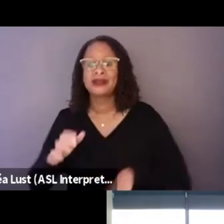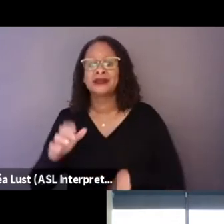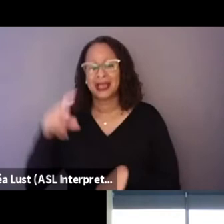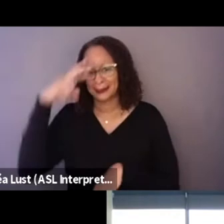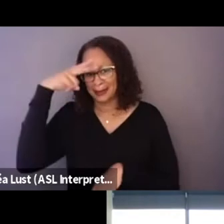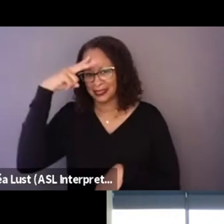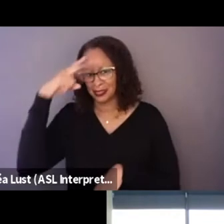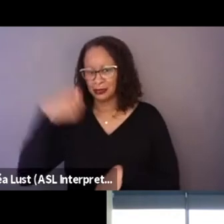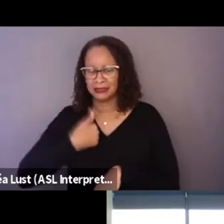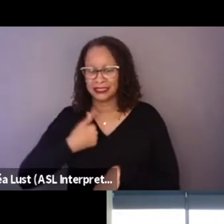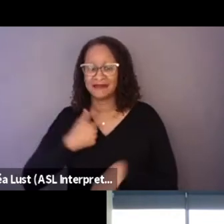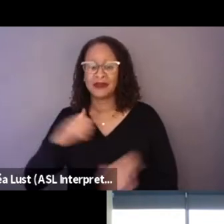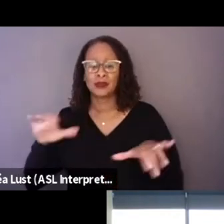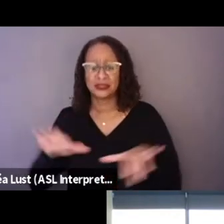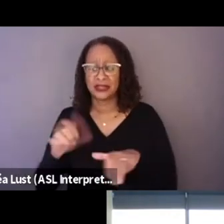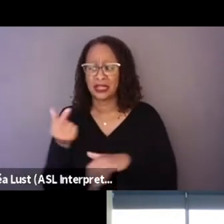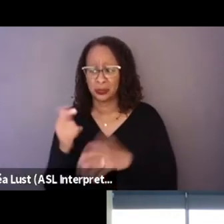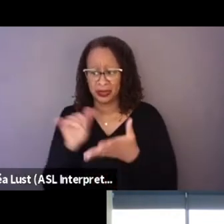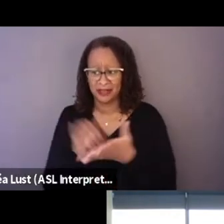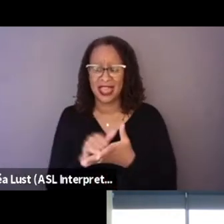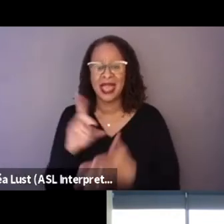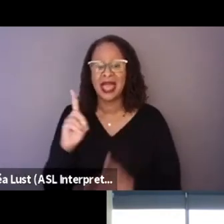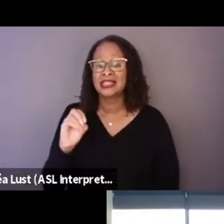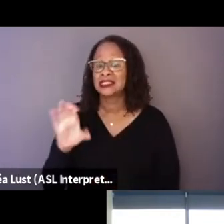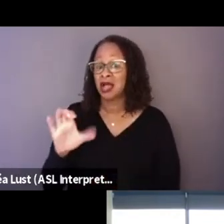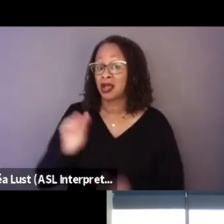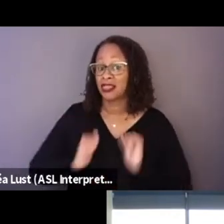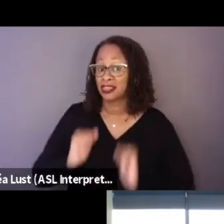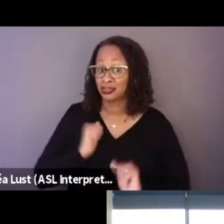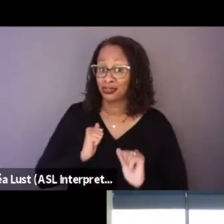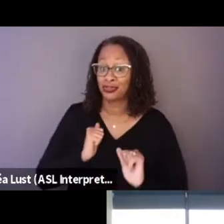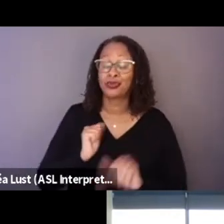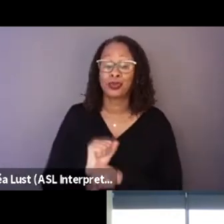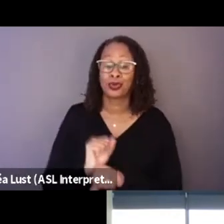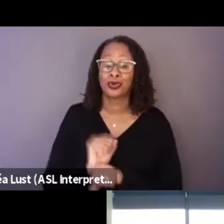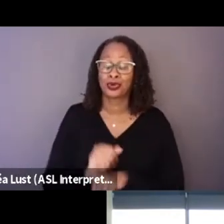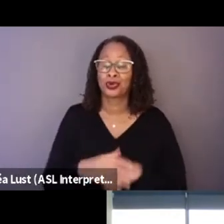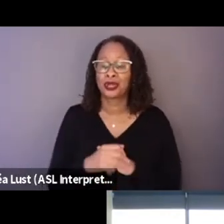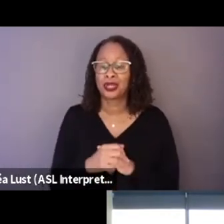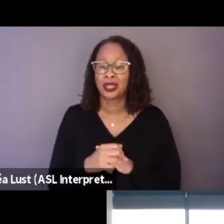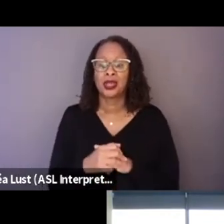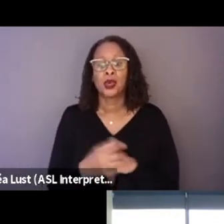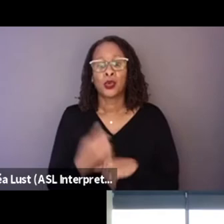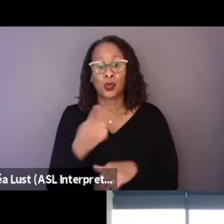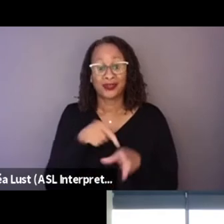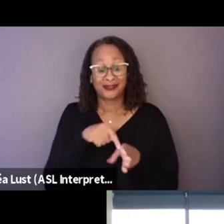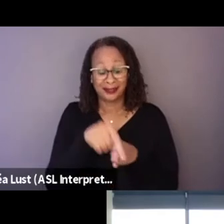and we've done a little bit of that. And actually, one of the main ideas of a cop movie